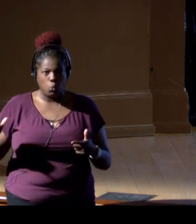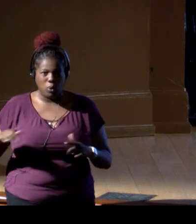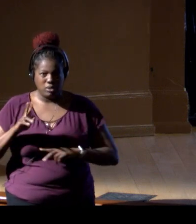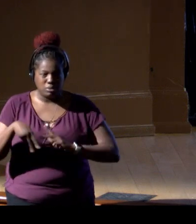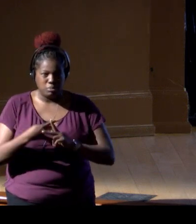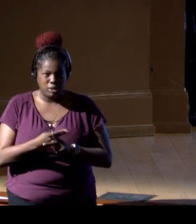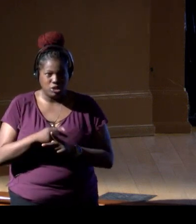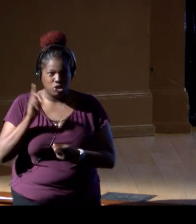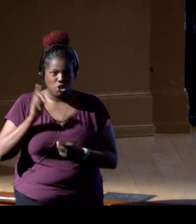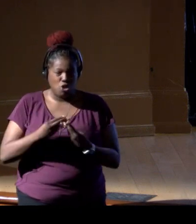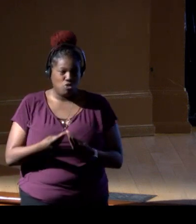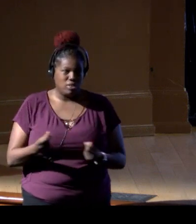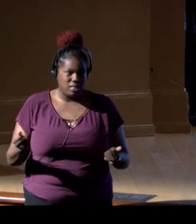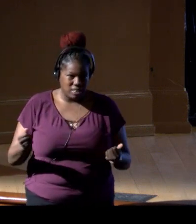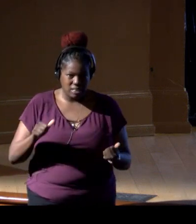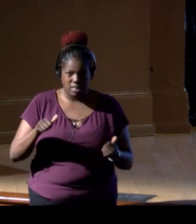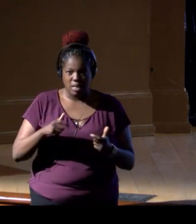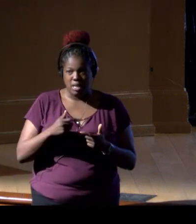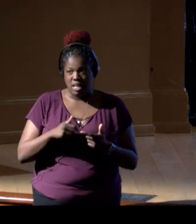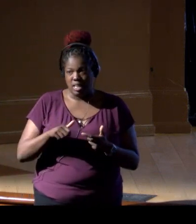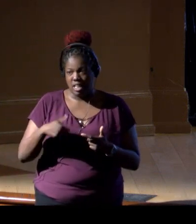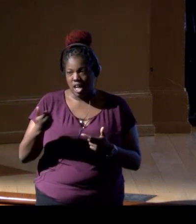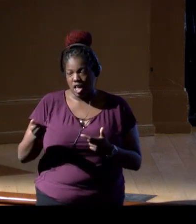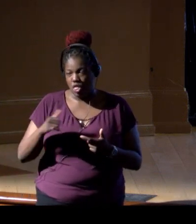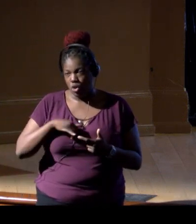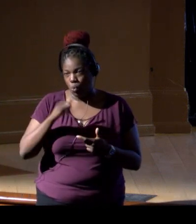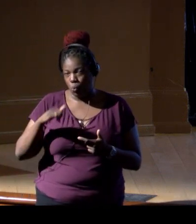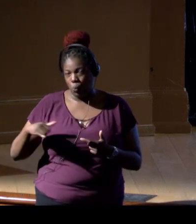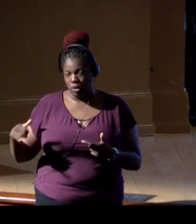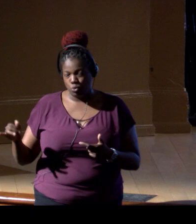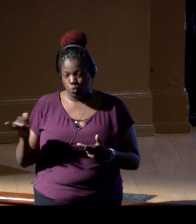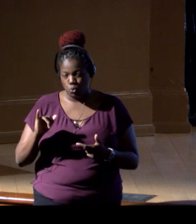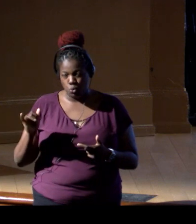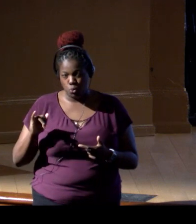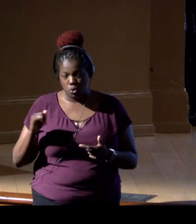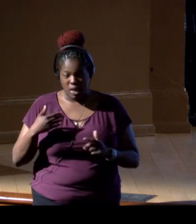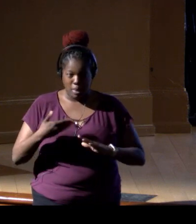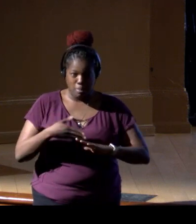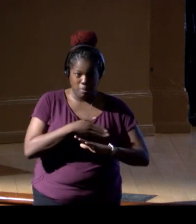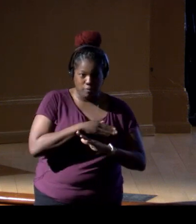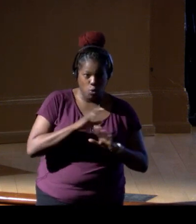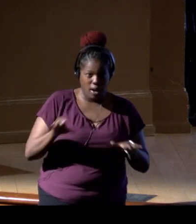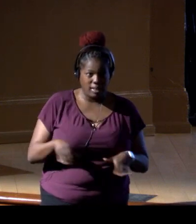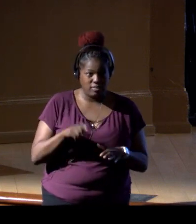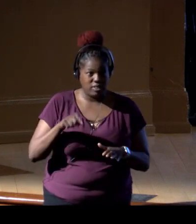all the large whales, and many of the others as well. So in those pre-activities, we need to understand